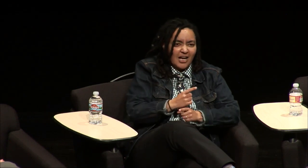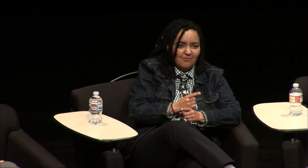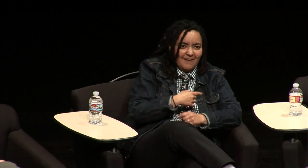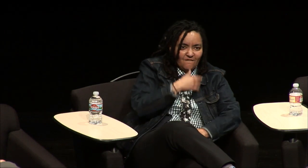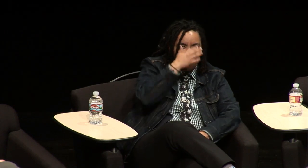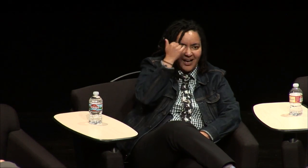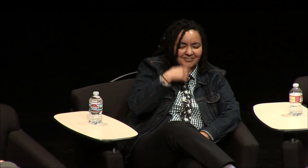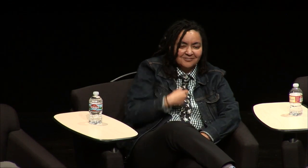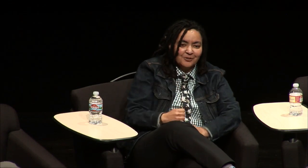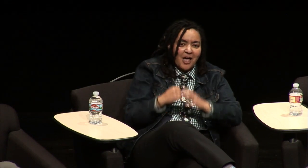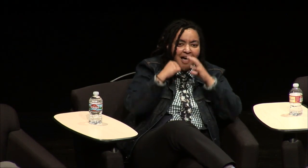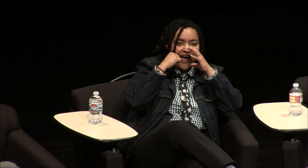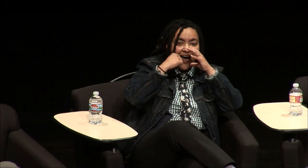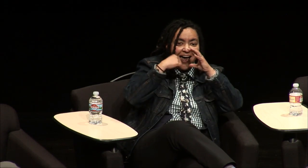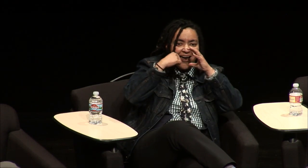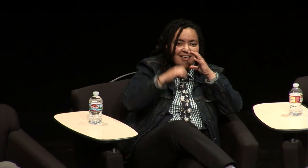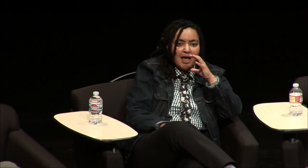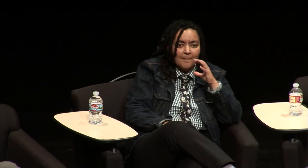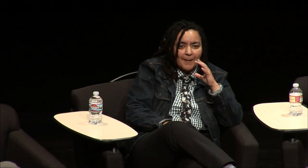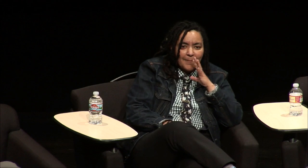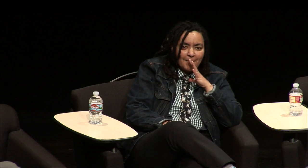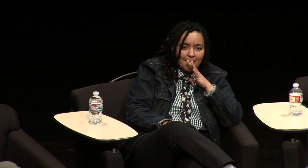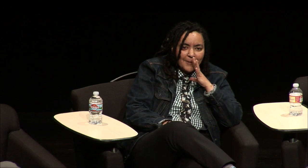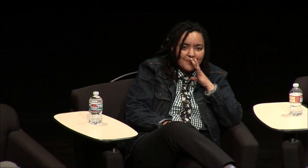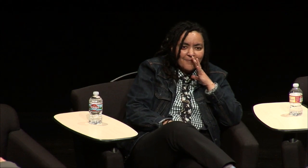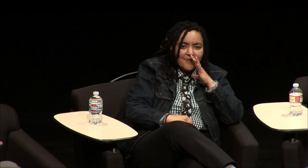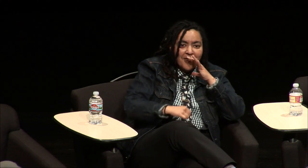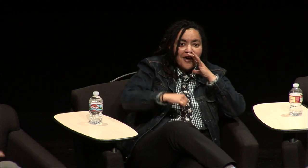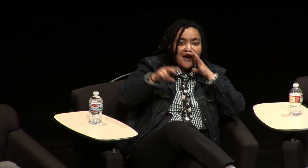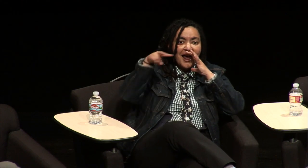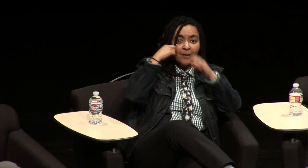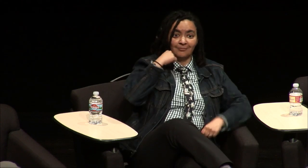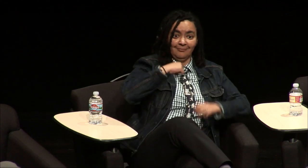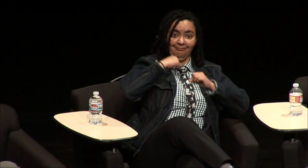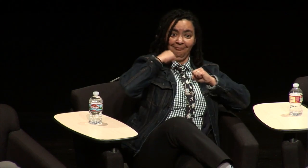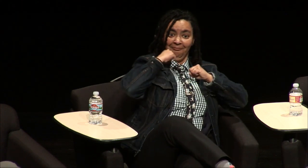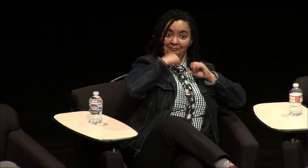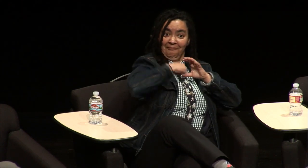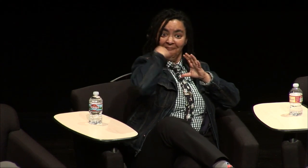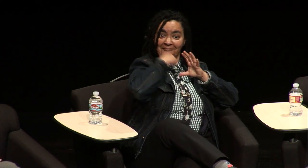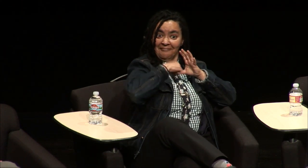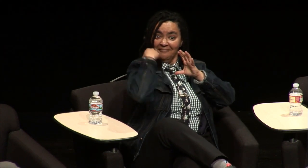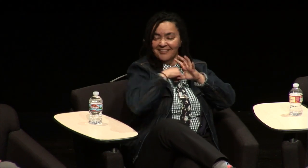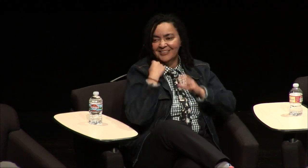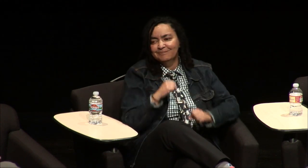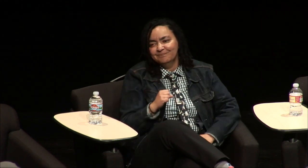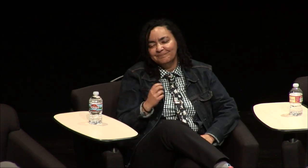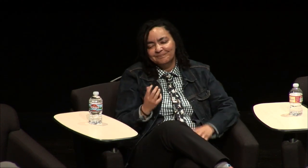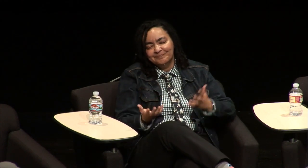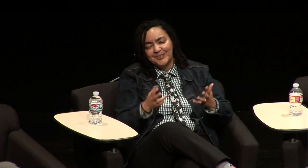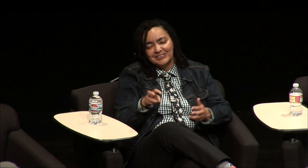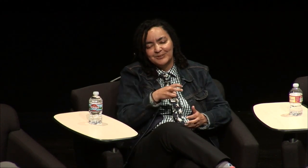she can't she can't see me anymore and then my partner will say don't forget I can hear you too oh yeah so when she turns back to look at me on my simcom